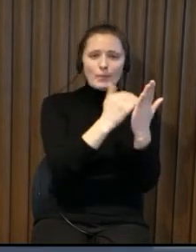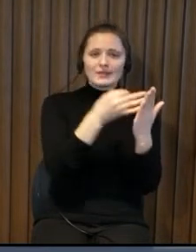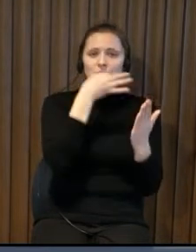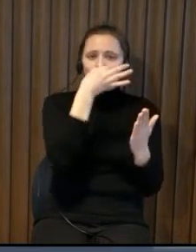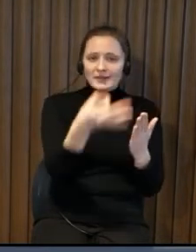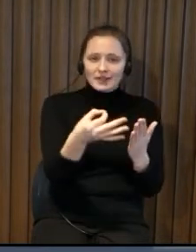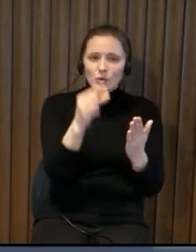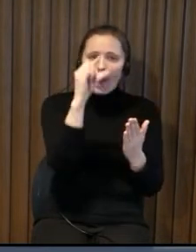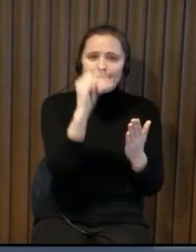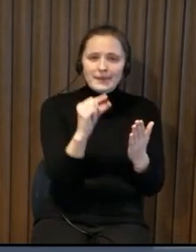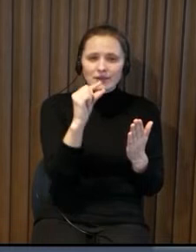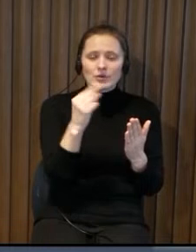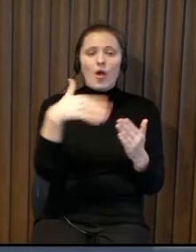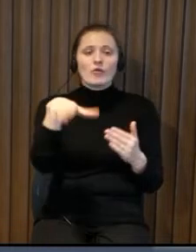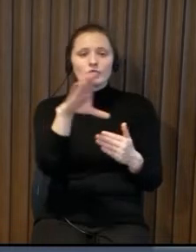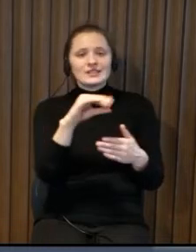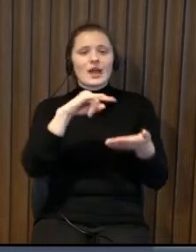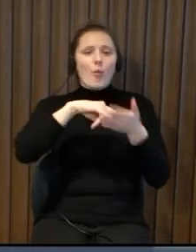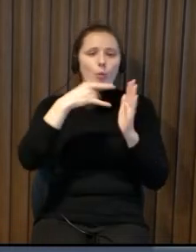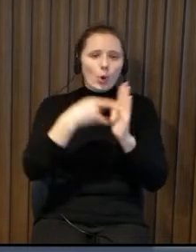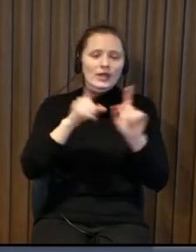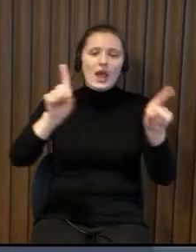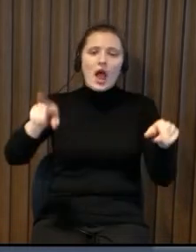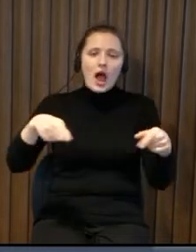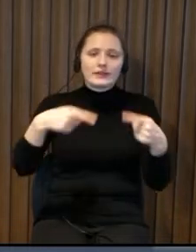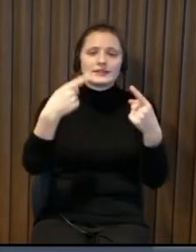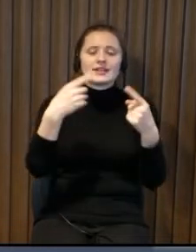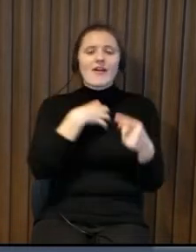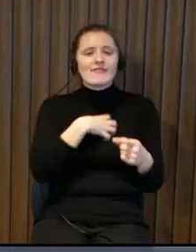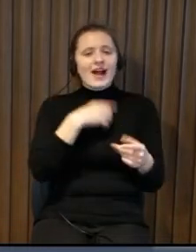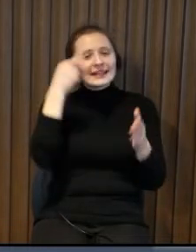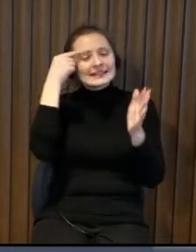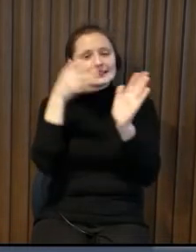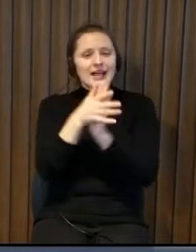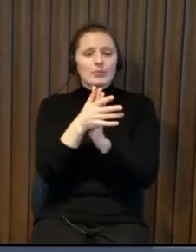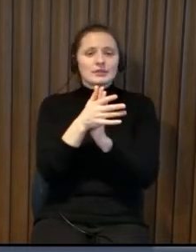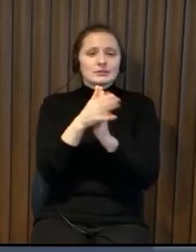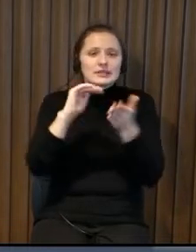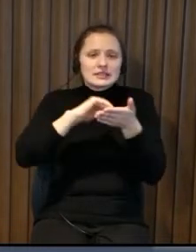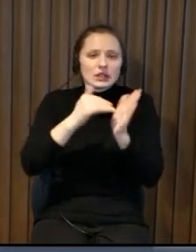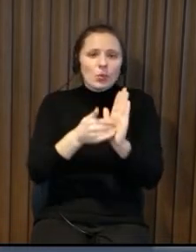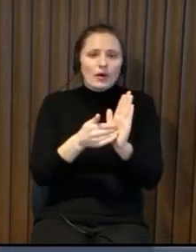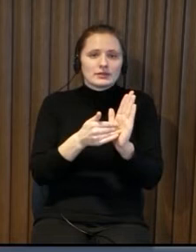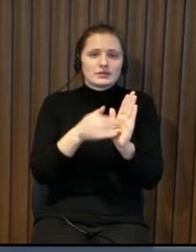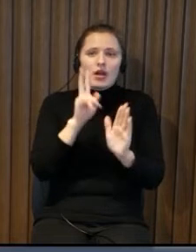and is it enough because regulation sets a minimum but developers and designers